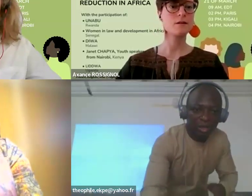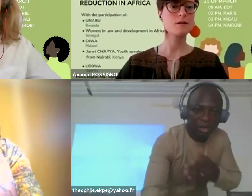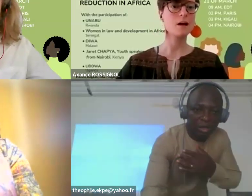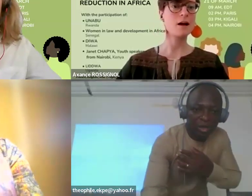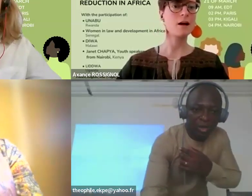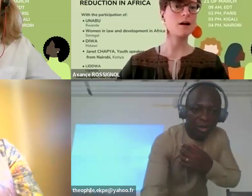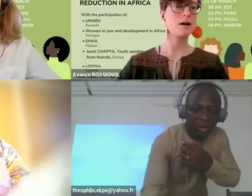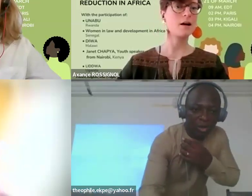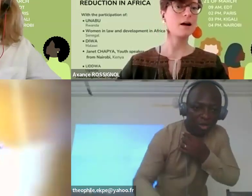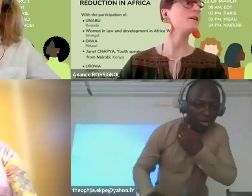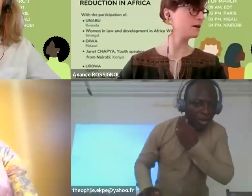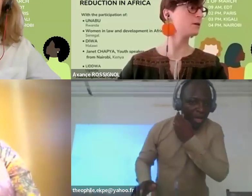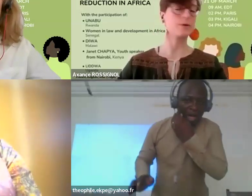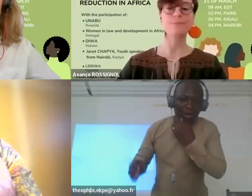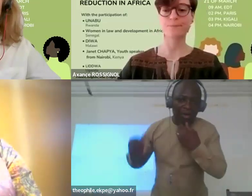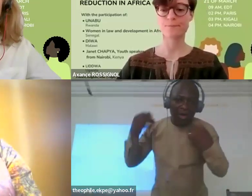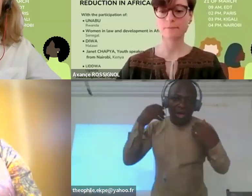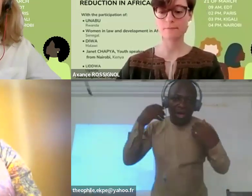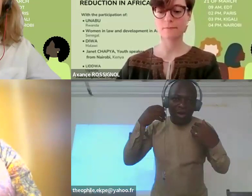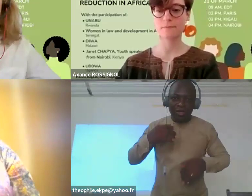but I can see him now,